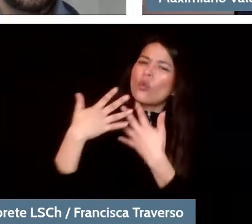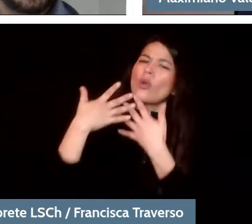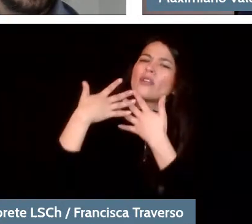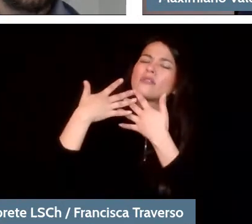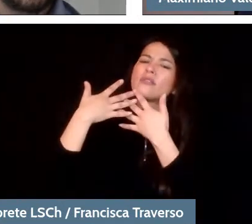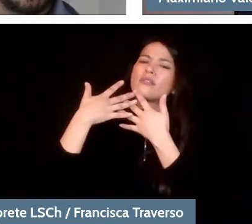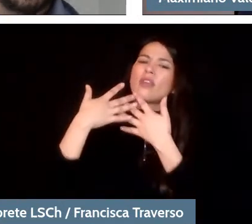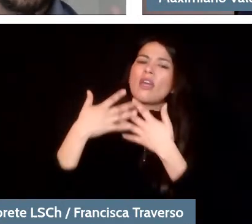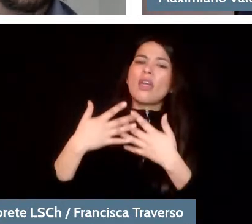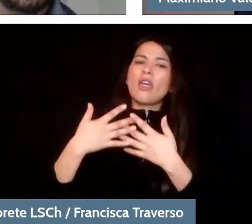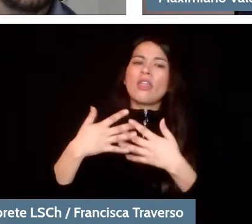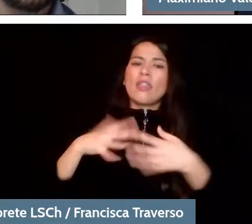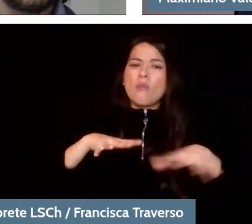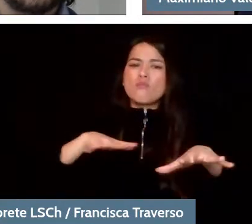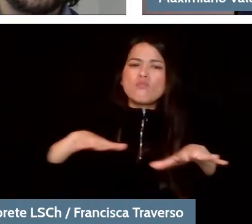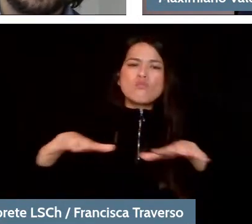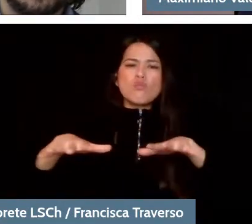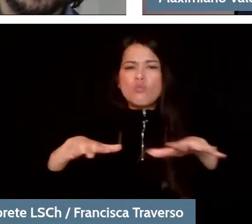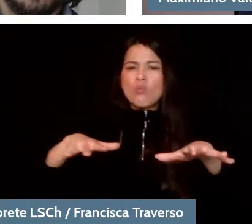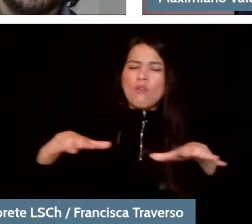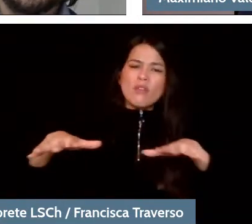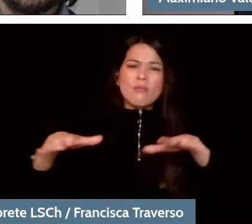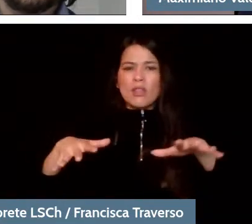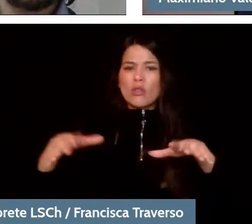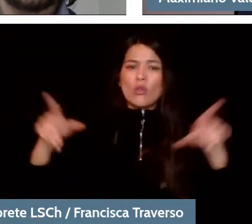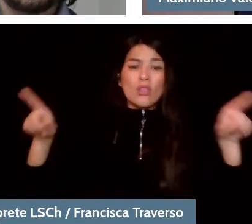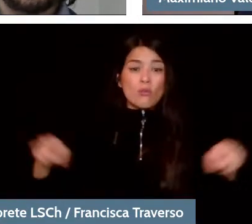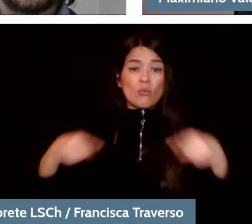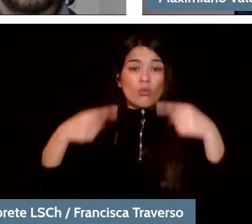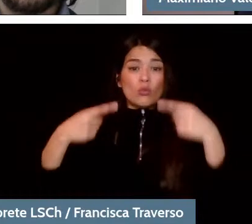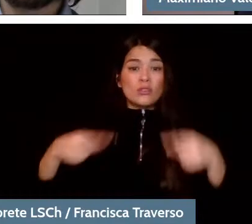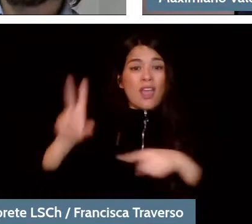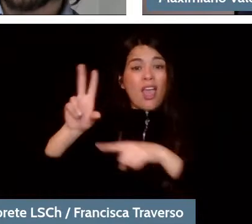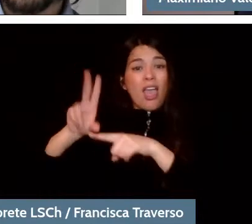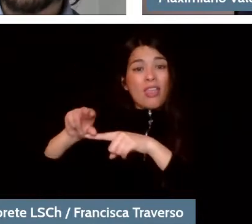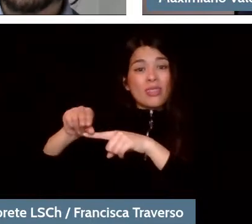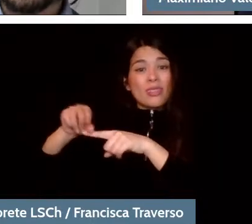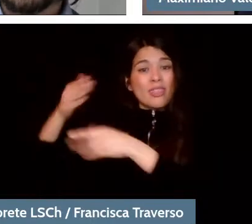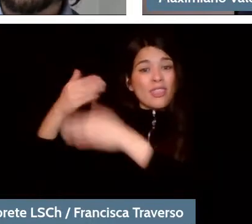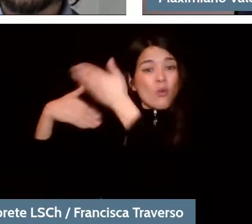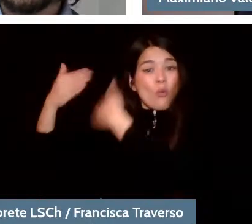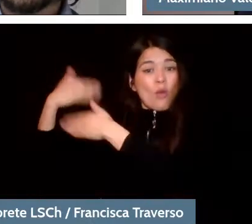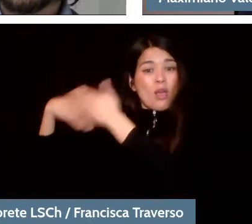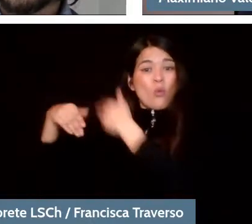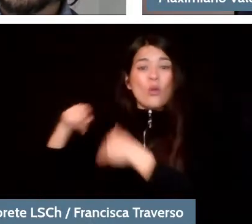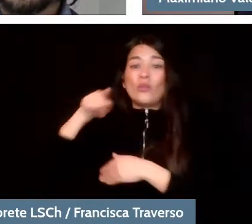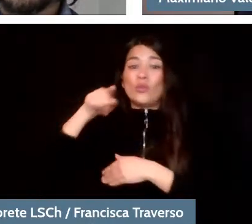I mean beyond the personal, obviously. In your own interpretations, when you work with a symphony orchestra,